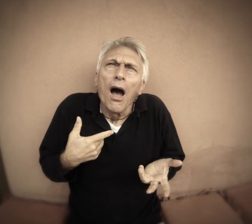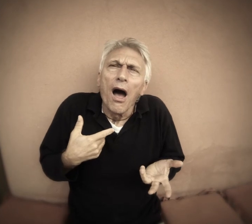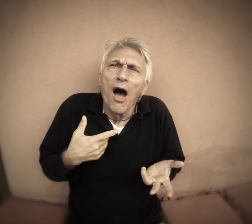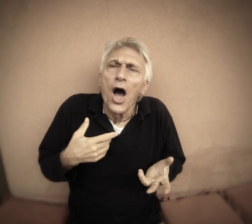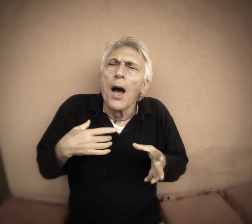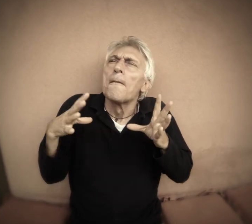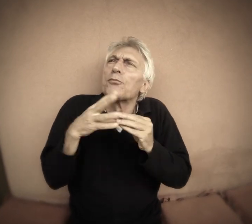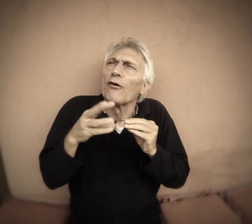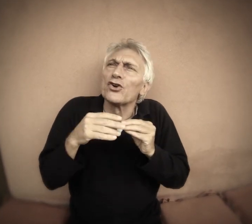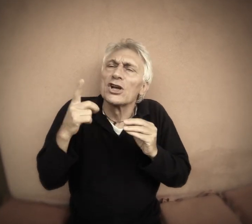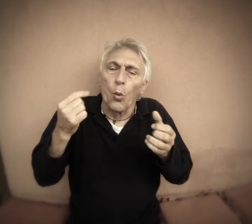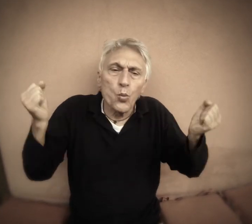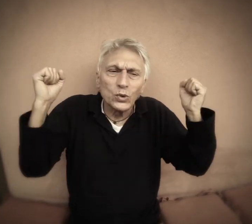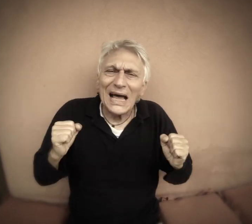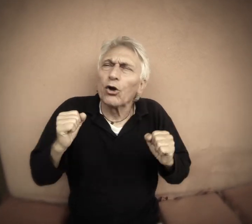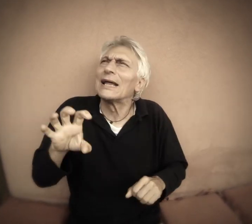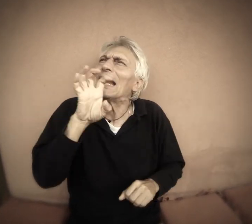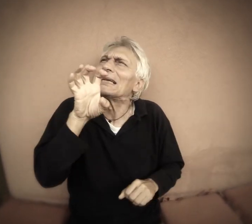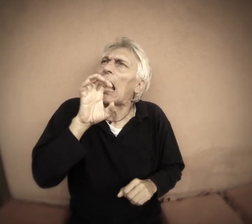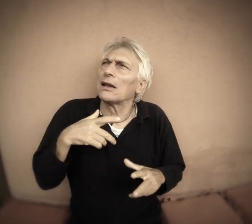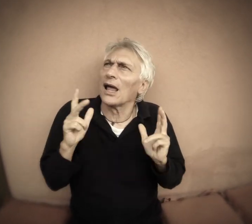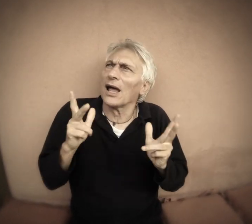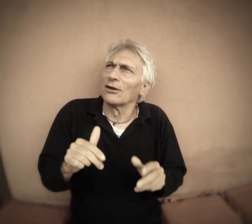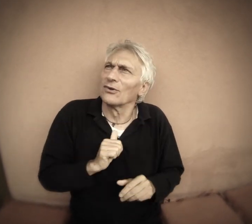I do a lot of laughs